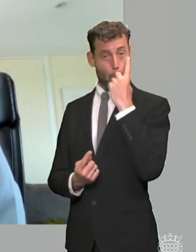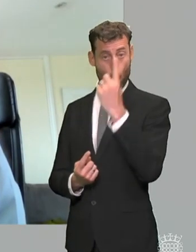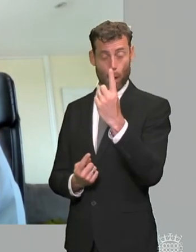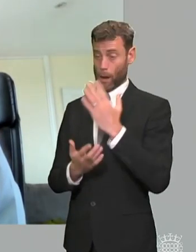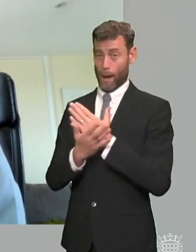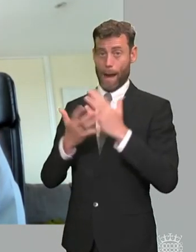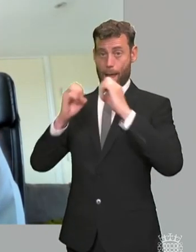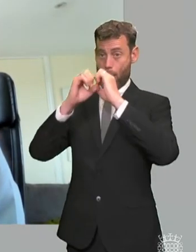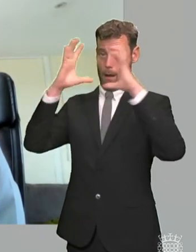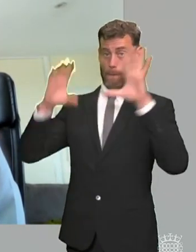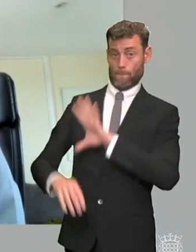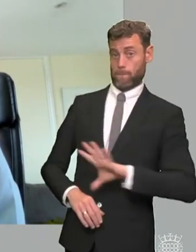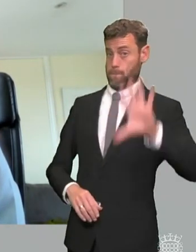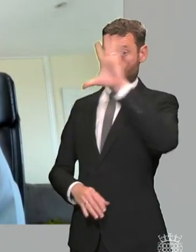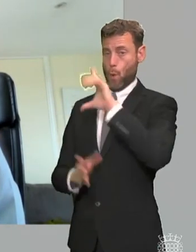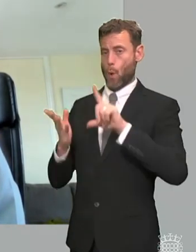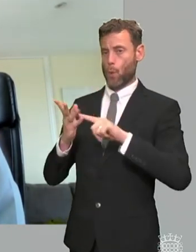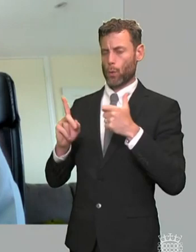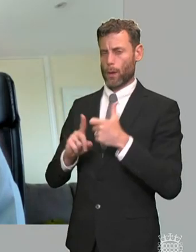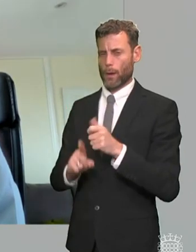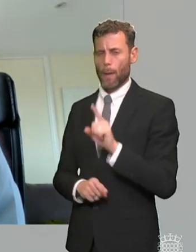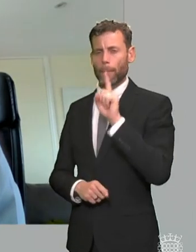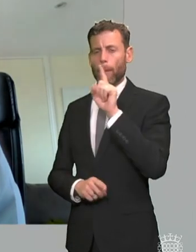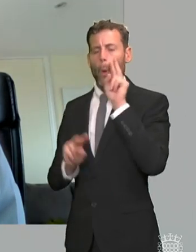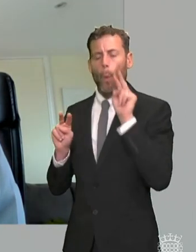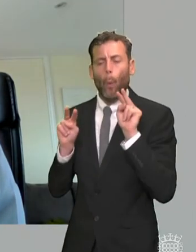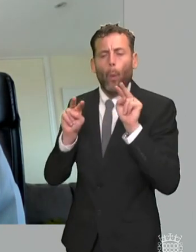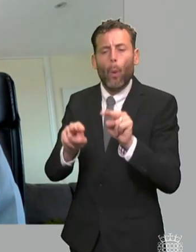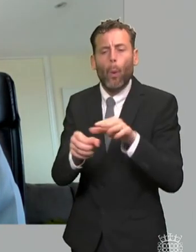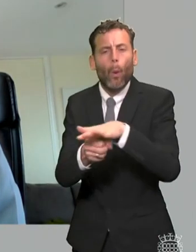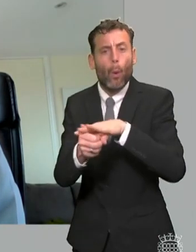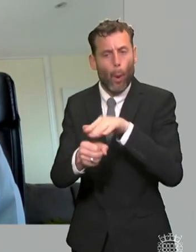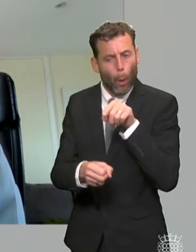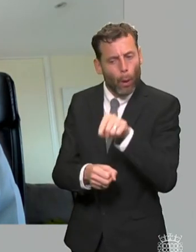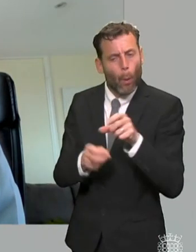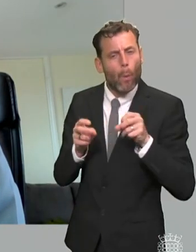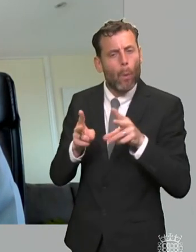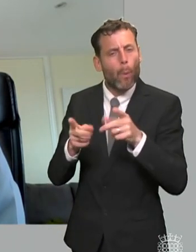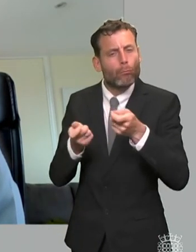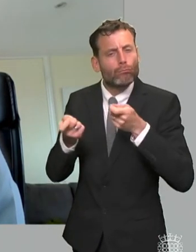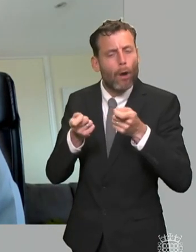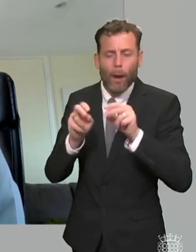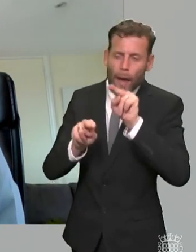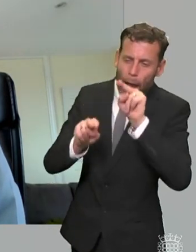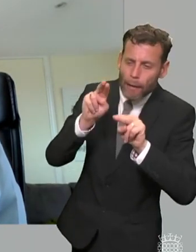in um how needs are assessed and met and the services that are available um and and at the